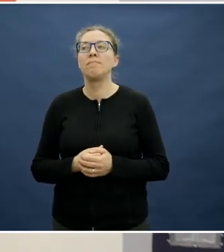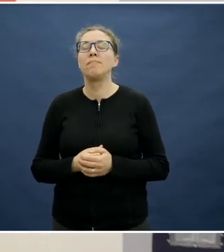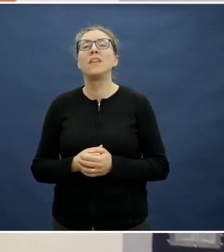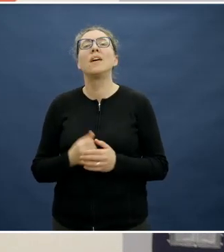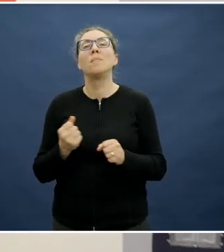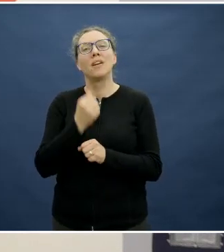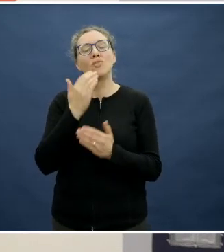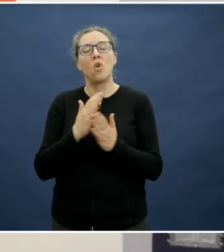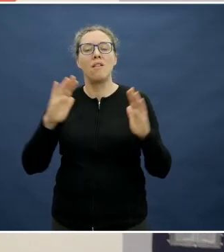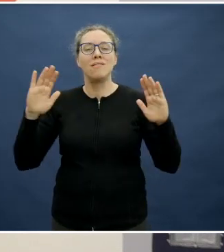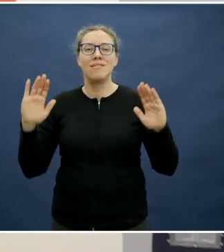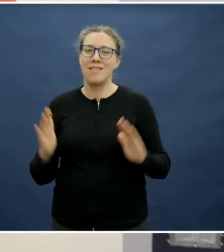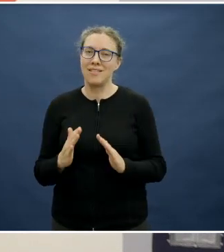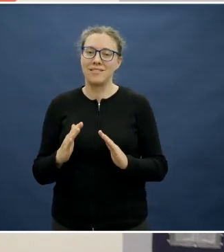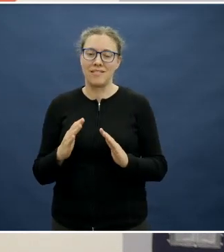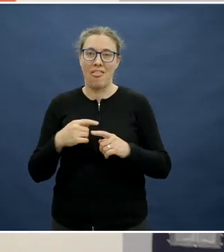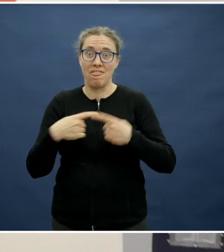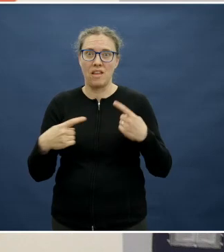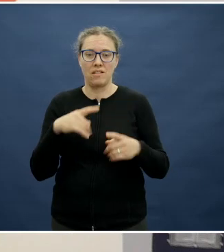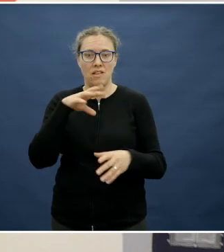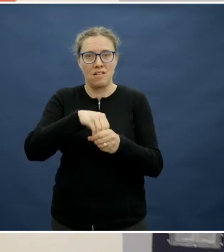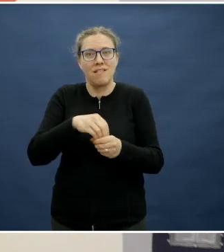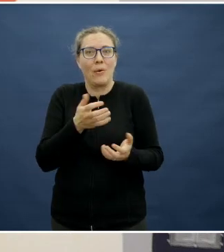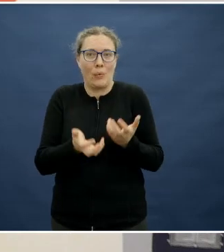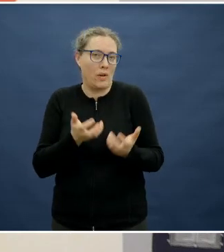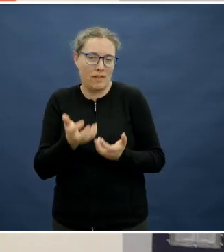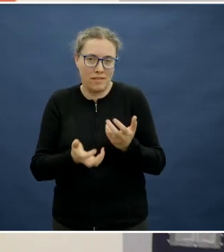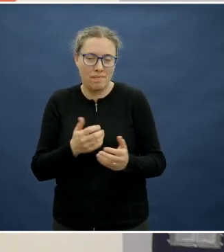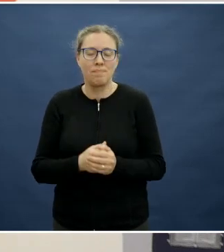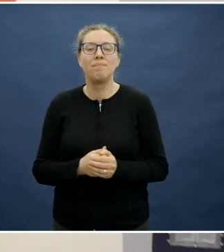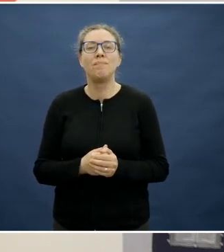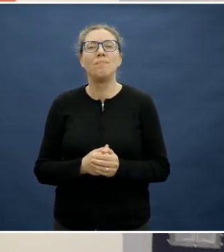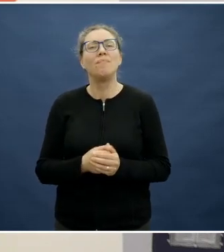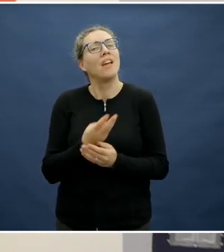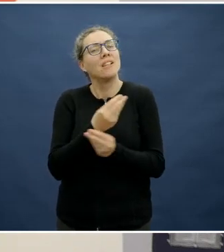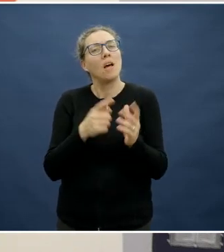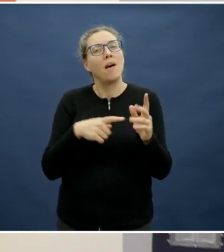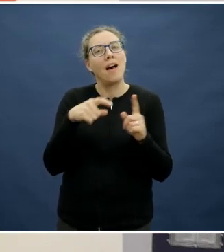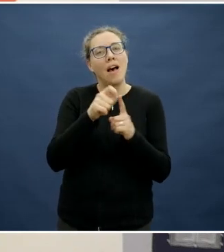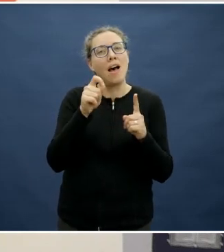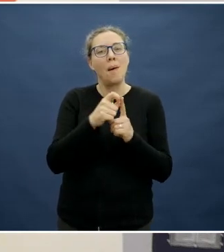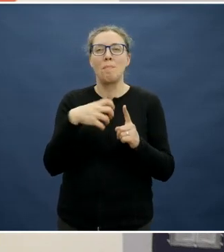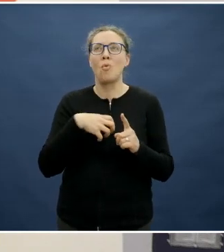And that was another key area that was limited in the apps, is they were more fancy recipes